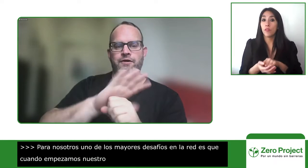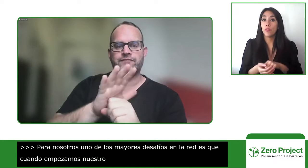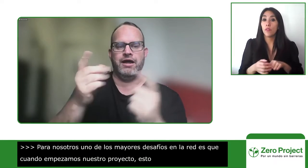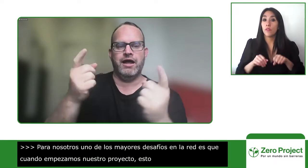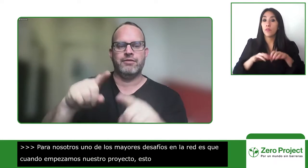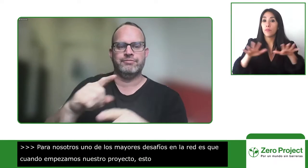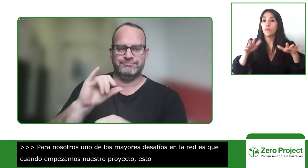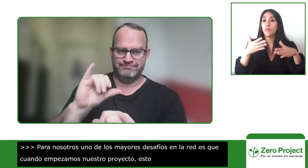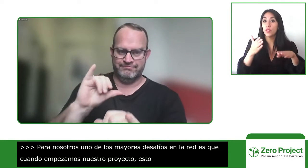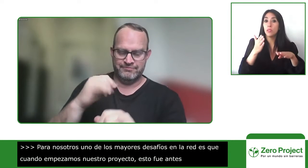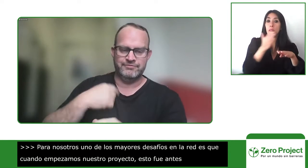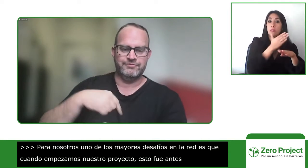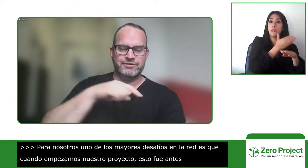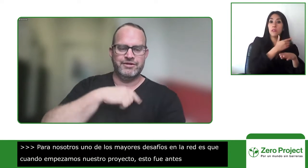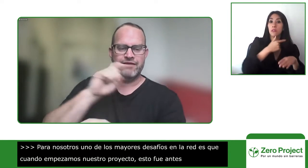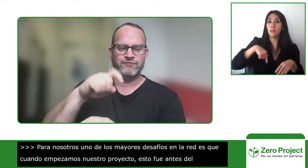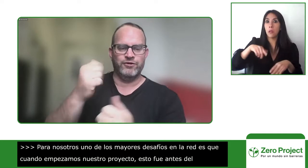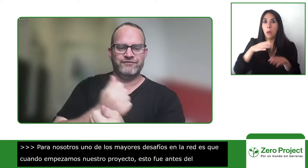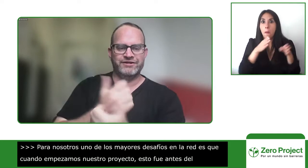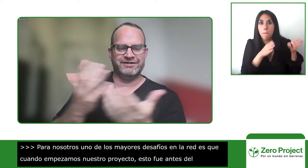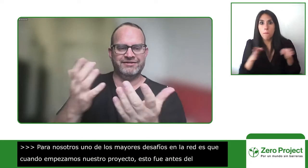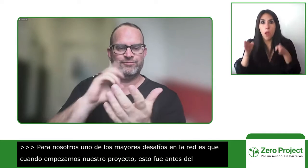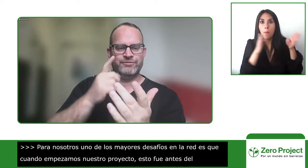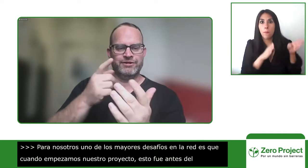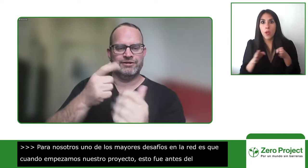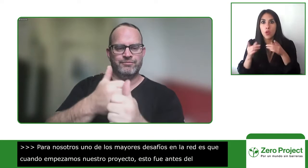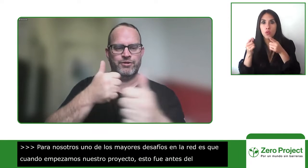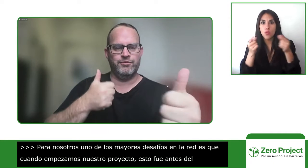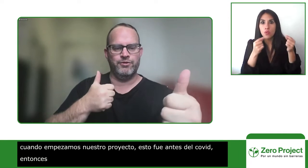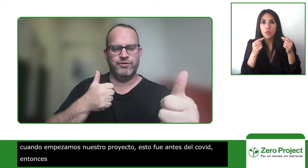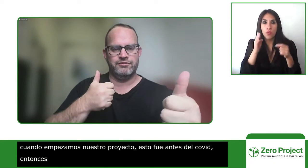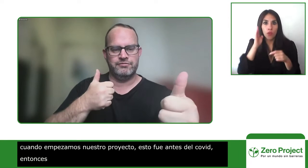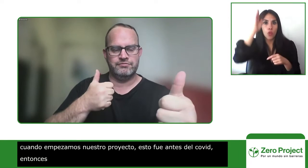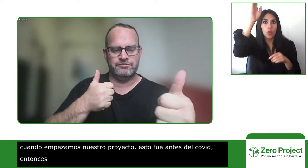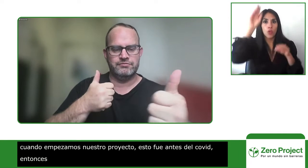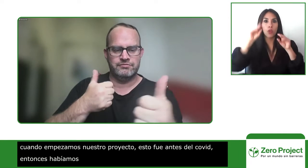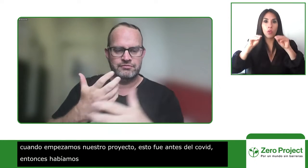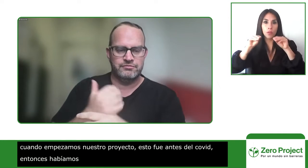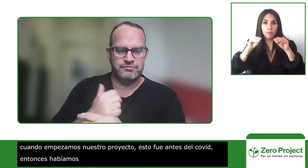local communities in person and so then when the pandemic happened we had to